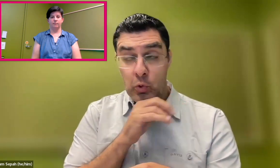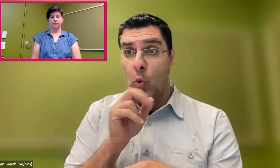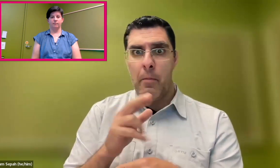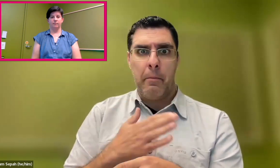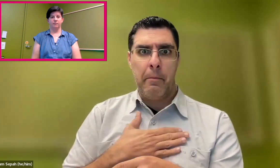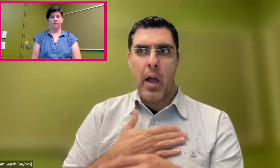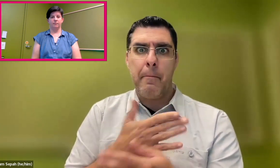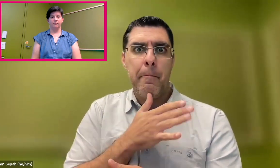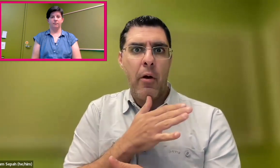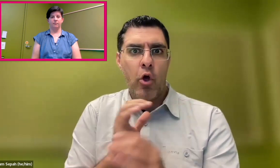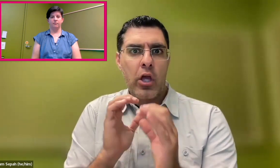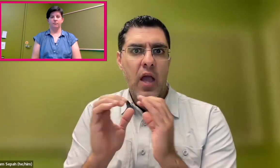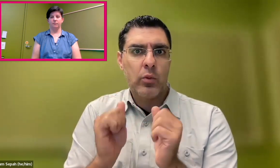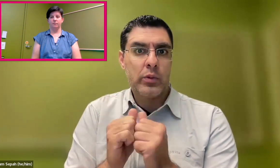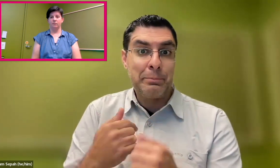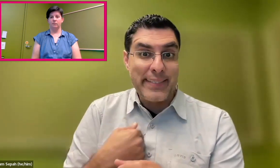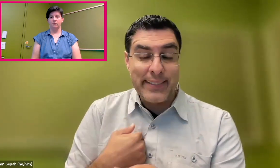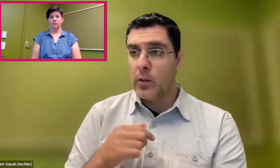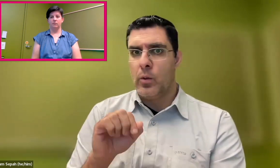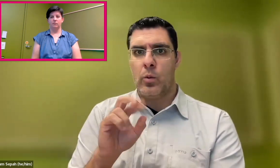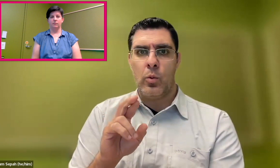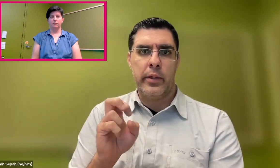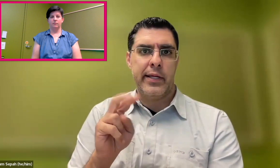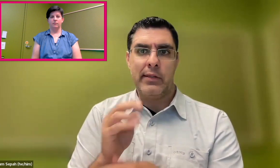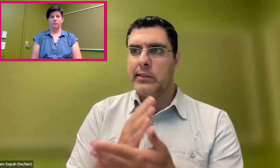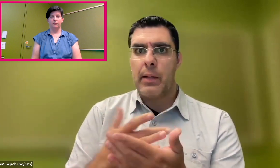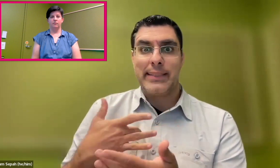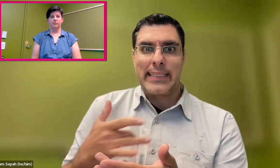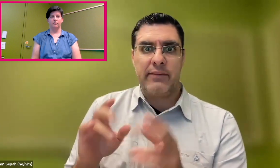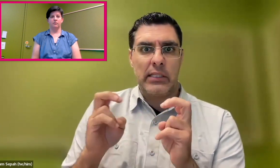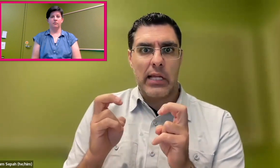You're recording people's speech. If I'm talking with my mother or someone